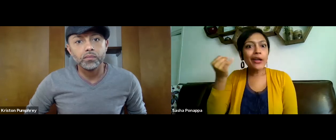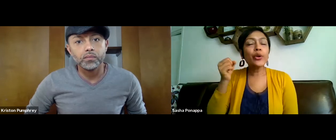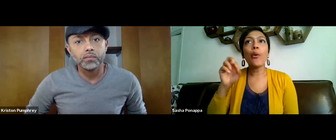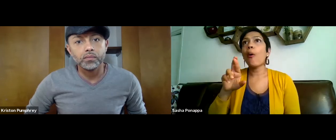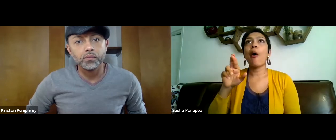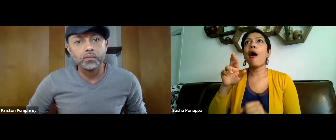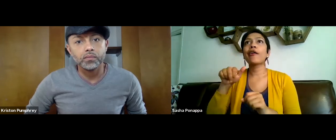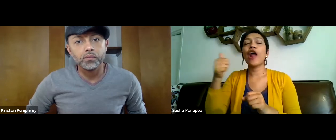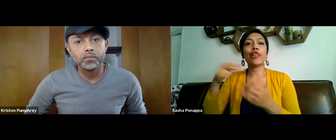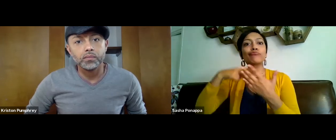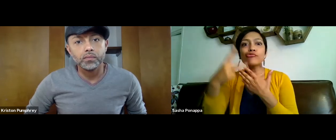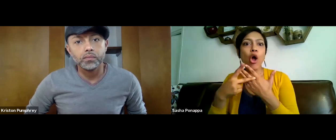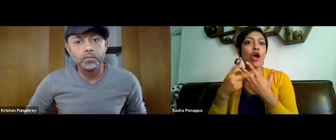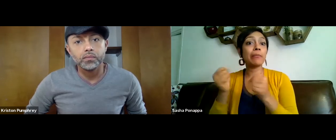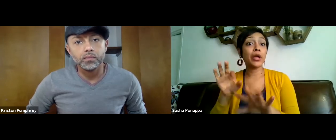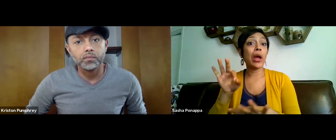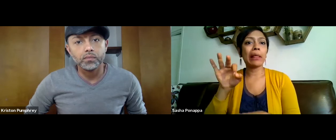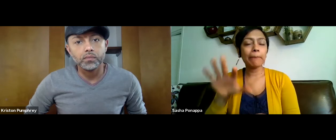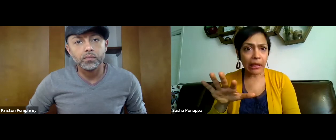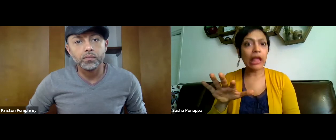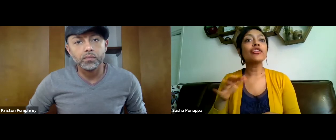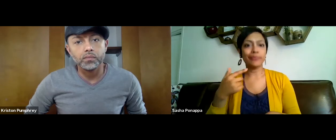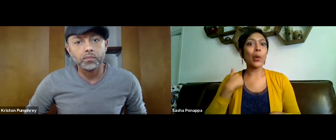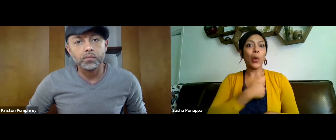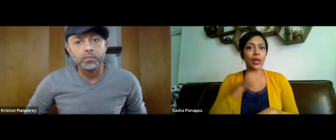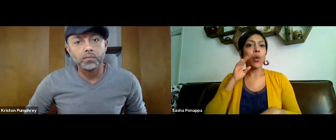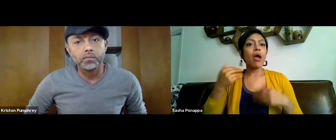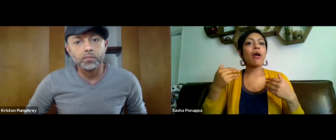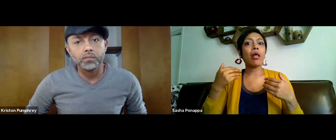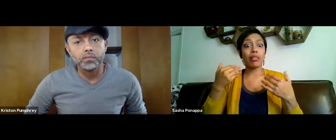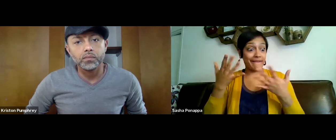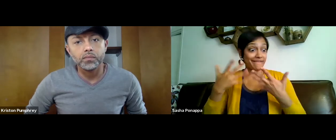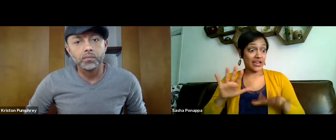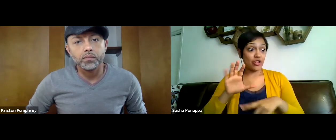or you haven't been effective in your organization or you have other ideas for other initiatives